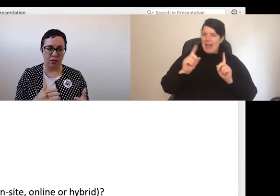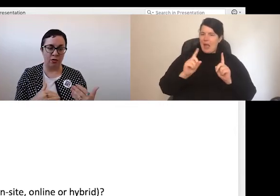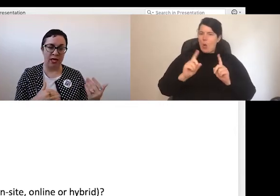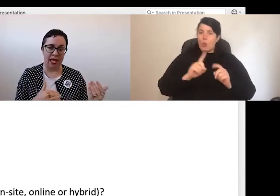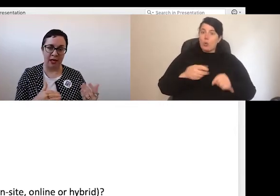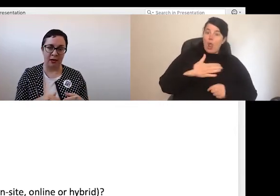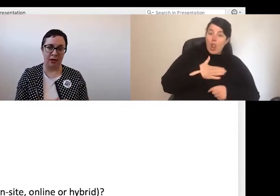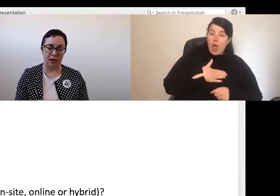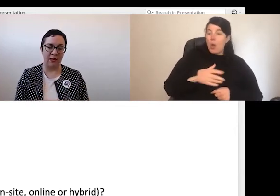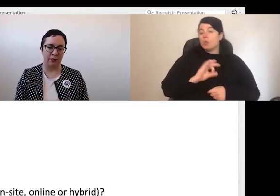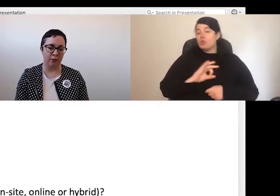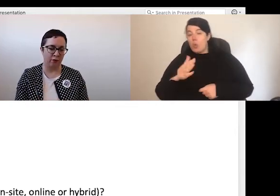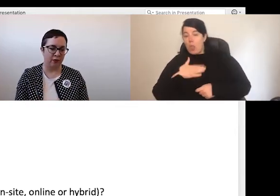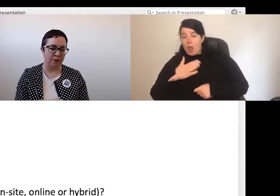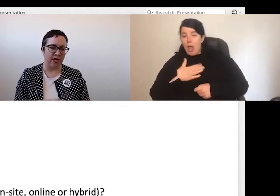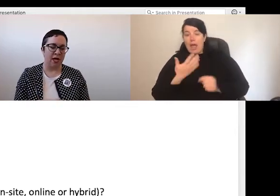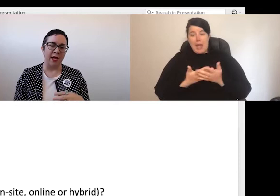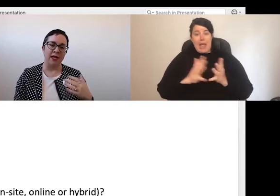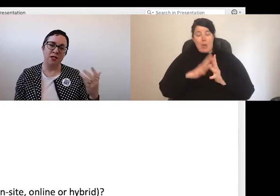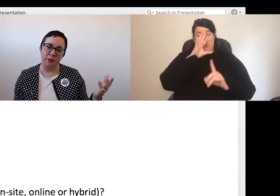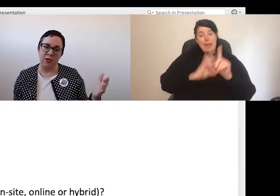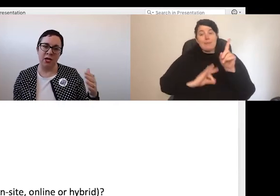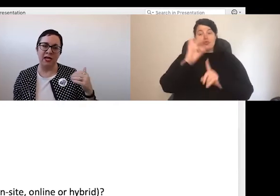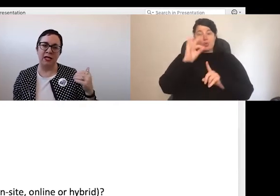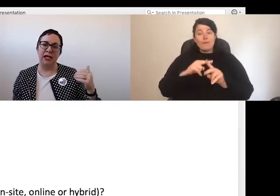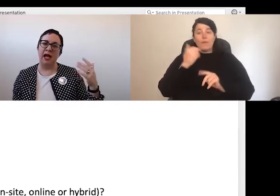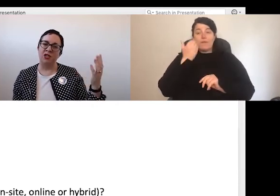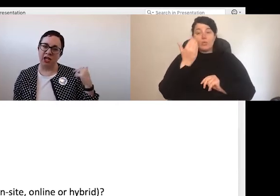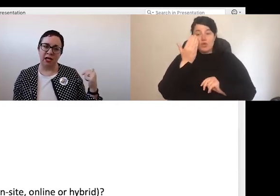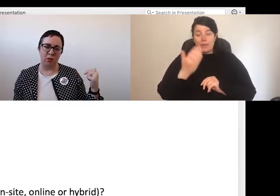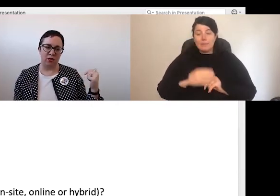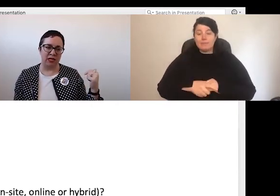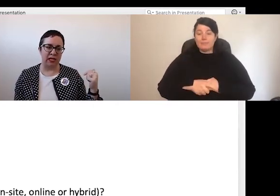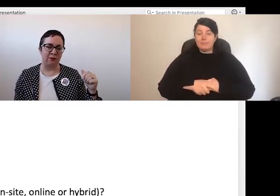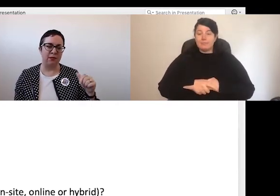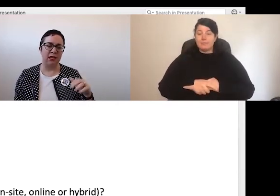where you can improve. By which I mean by checking in with your teams